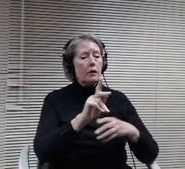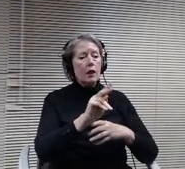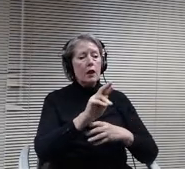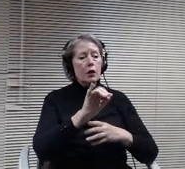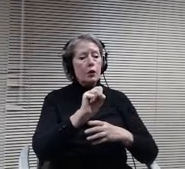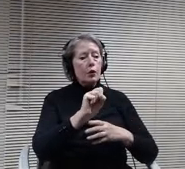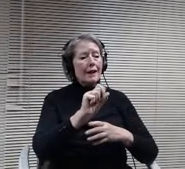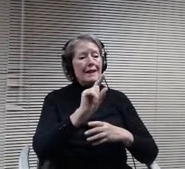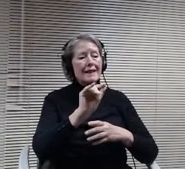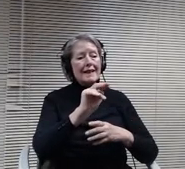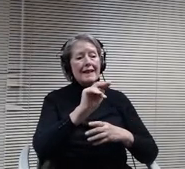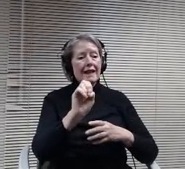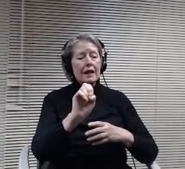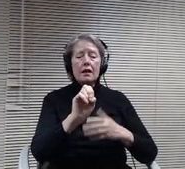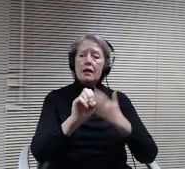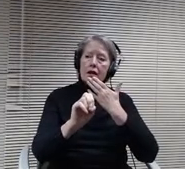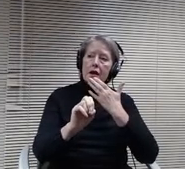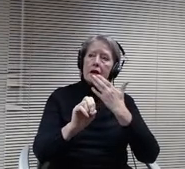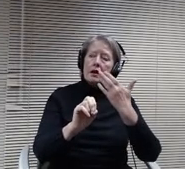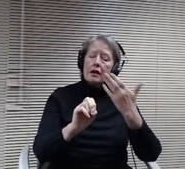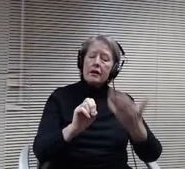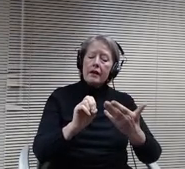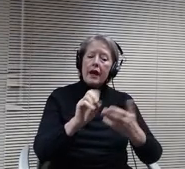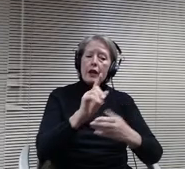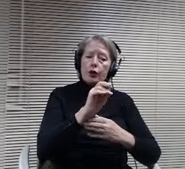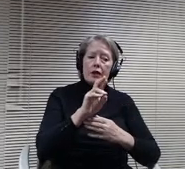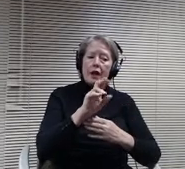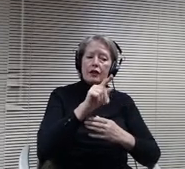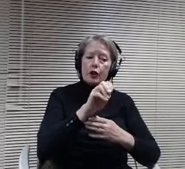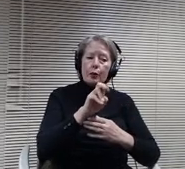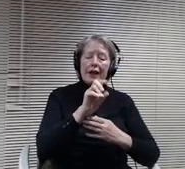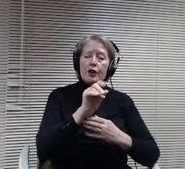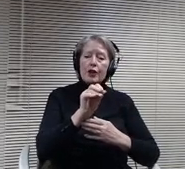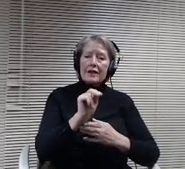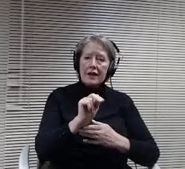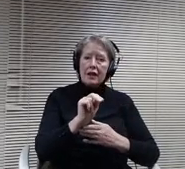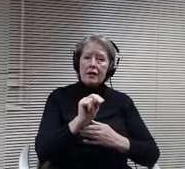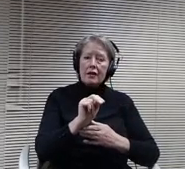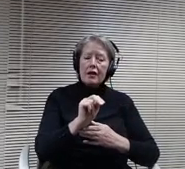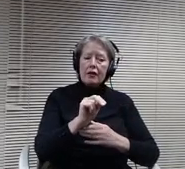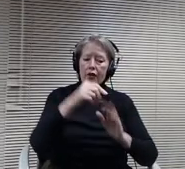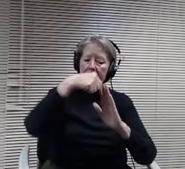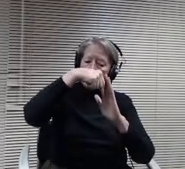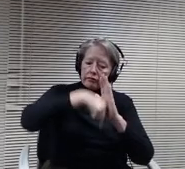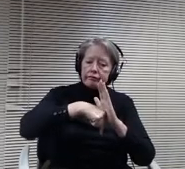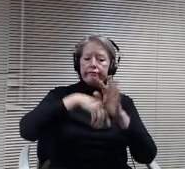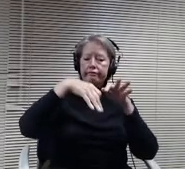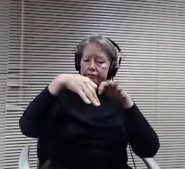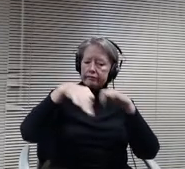Thank you Doctor Peterson for that in depth overview. I had a number of questions and you got most of 'em I did. What